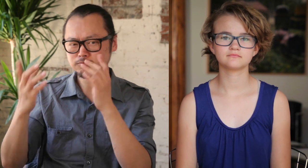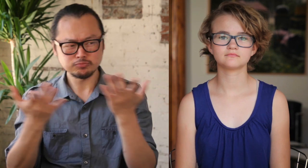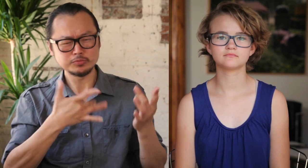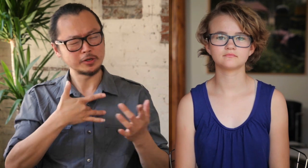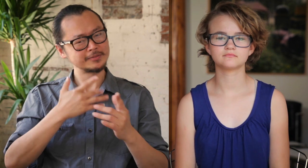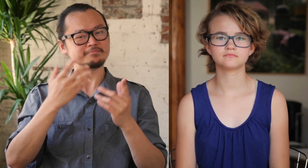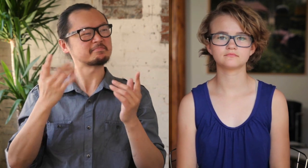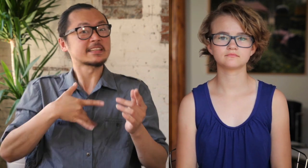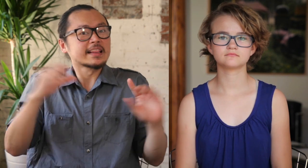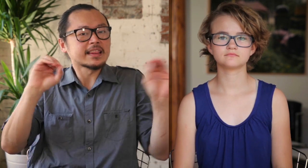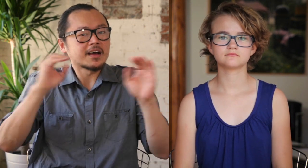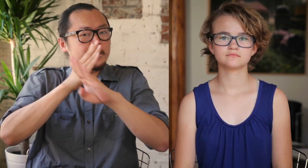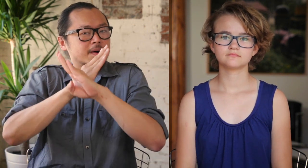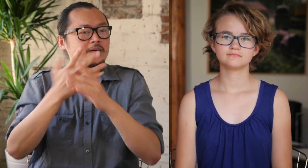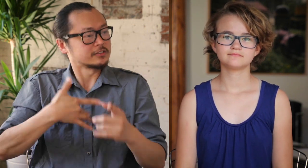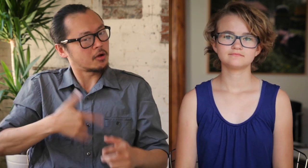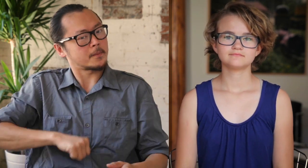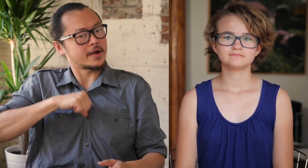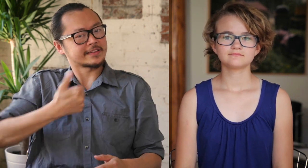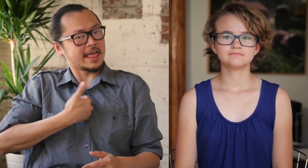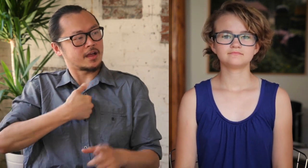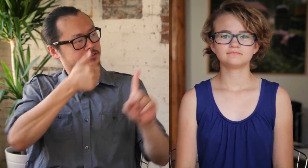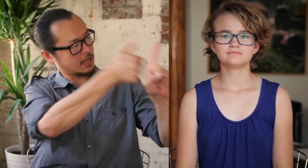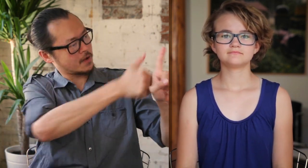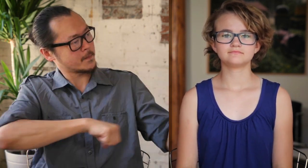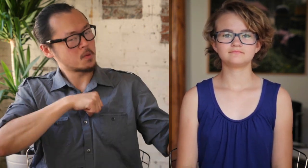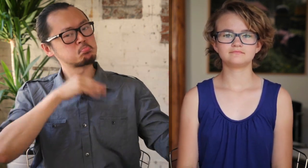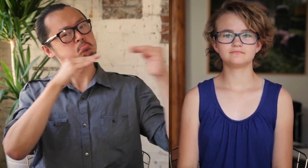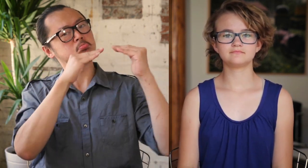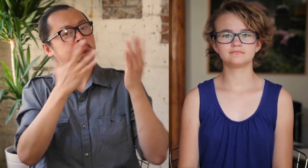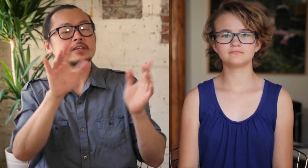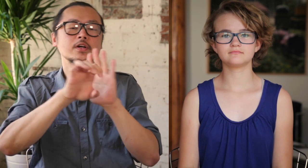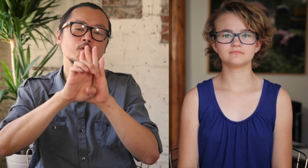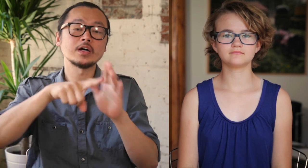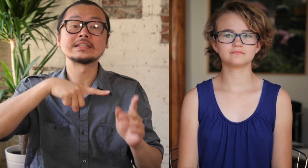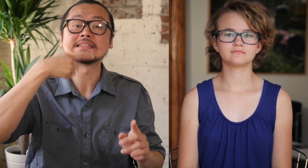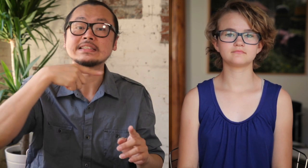I don't feel any barriers when I write back and forth. I feel proud of myself, and the other party feels the same way.